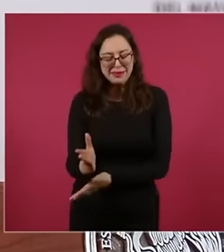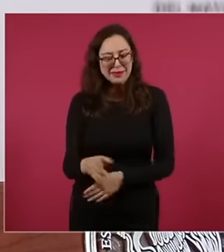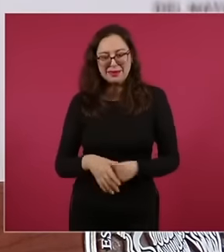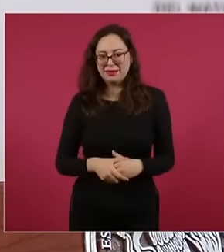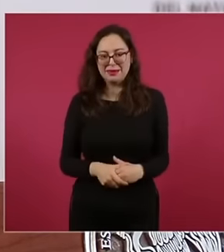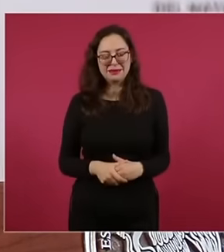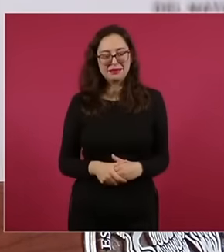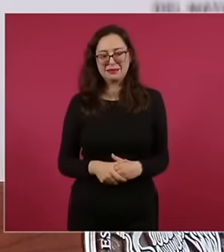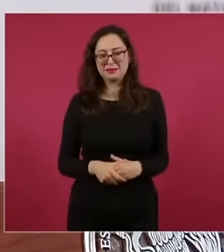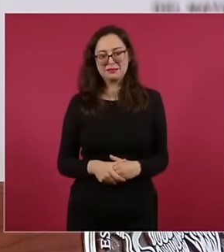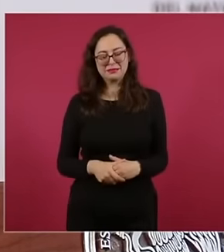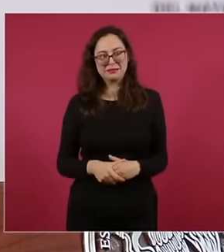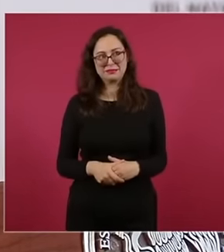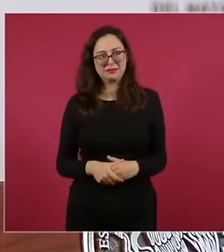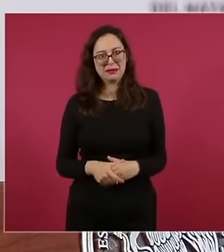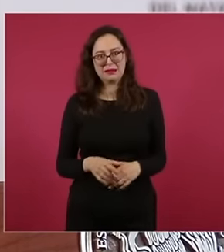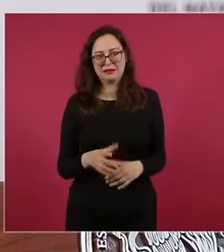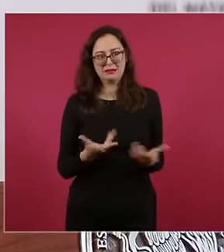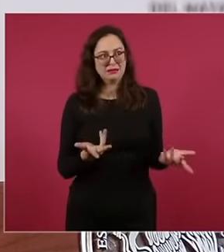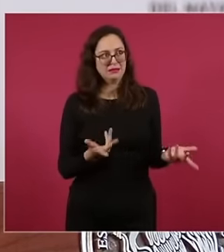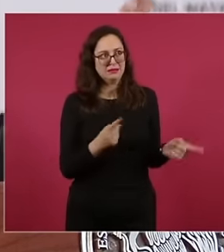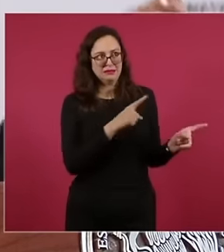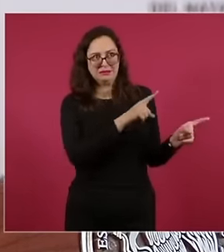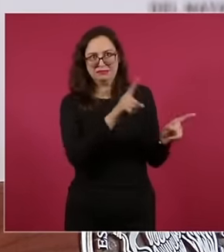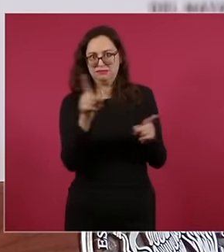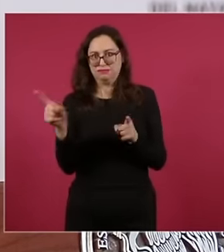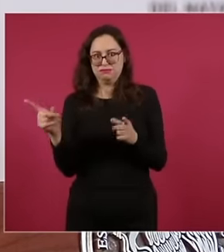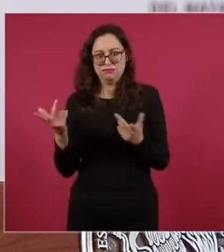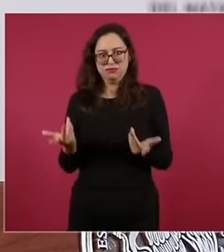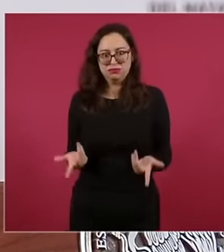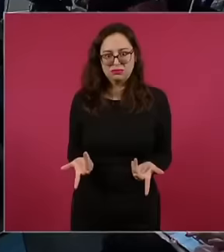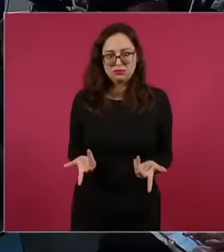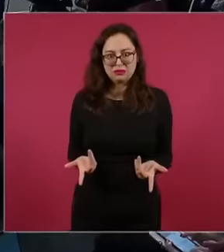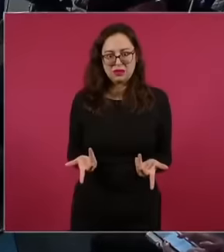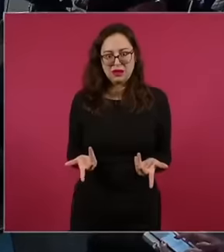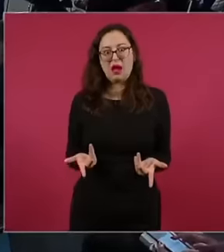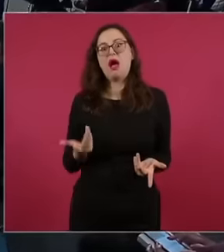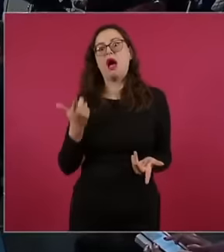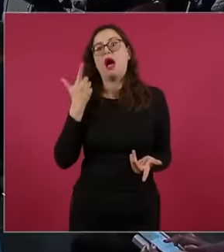a lot of intervention, which does not happen. I gave as an example our